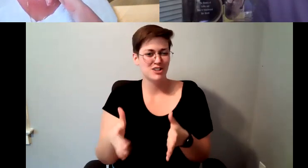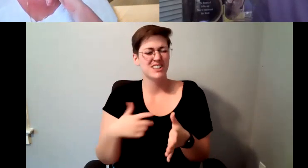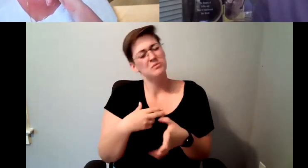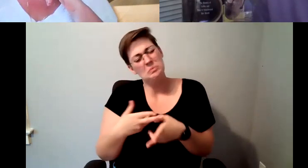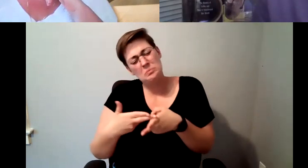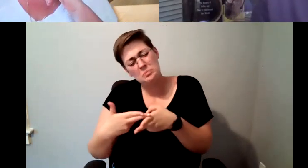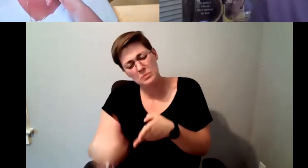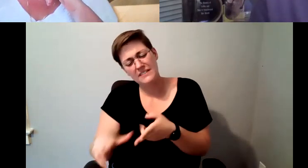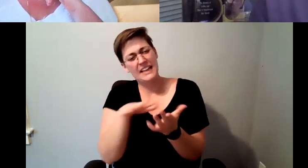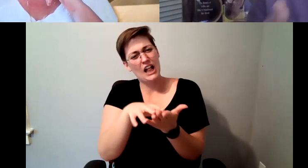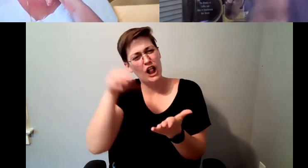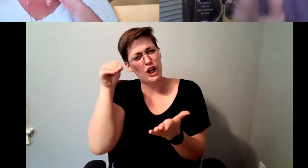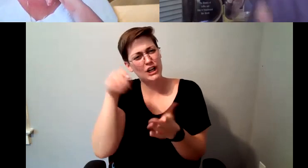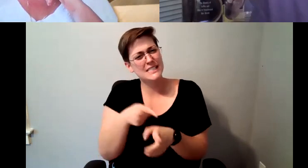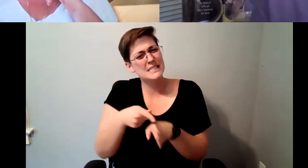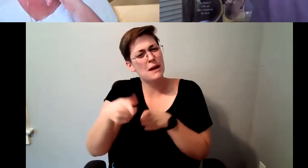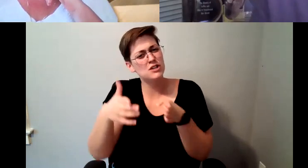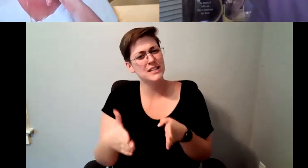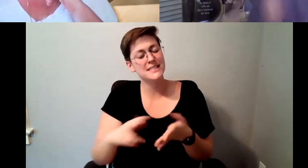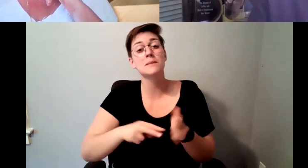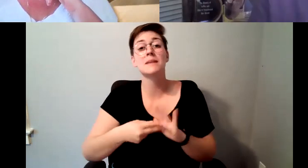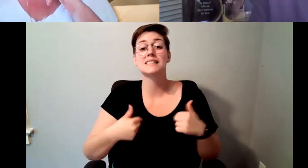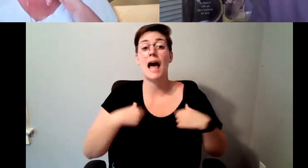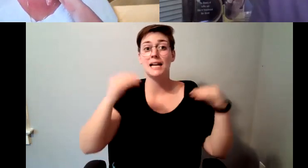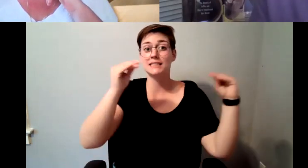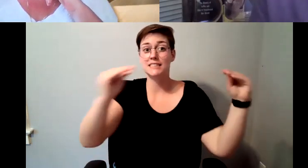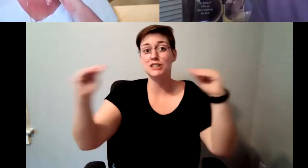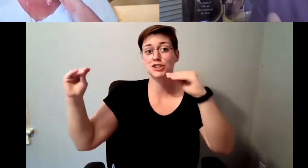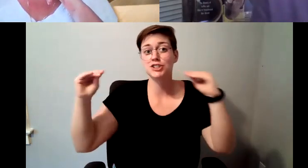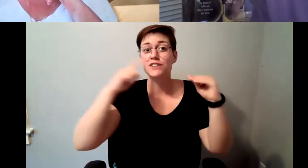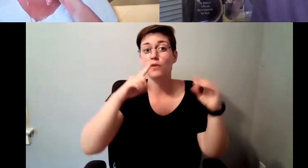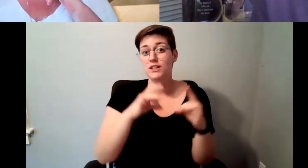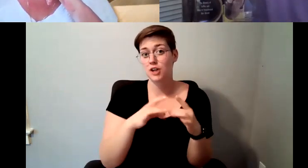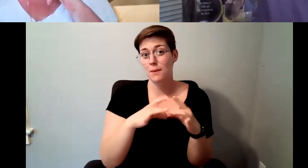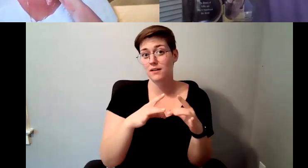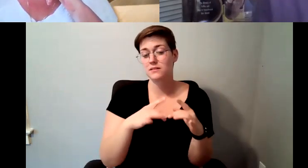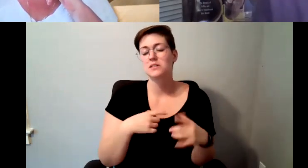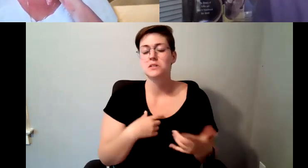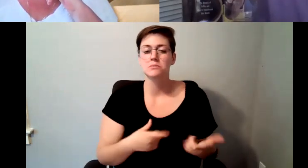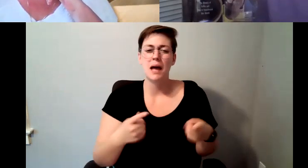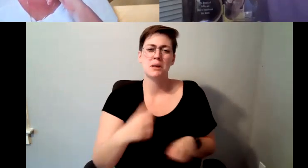D. Major Cohen: And as a teacher for Starbucks for about two years the operators, the people who own the business said.